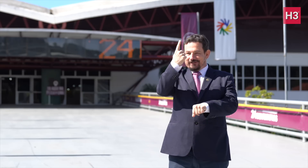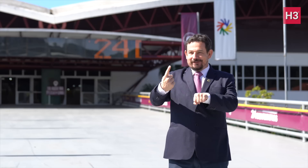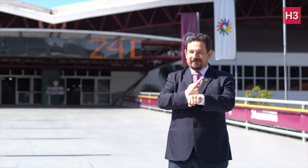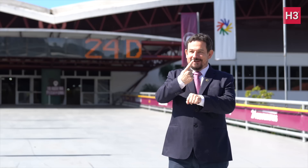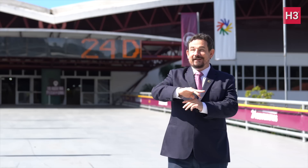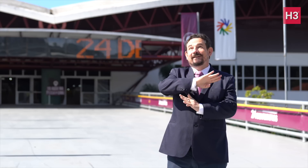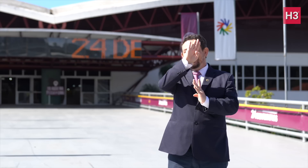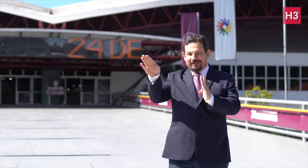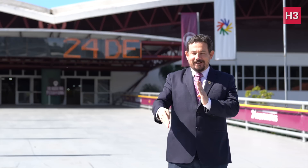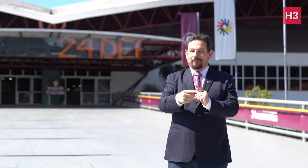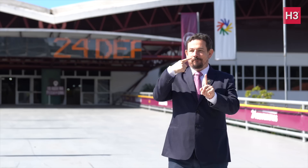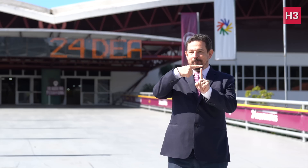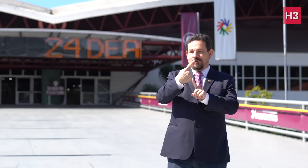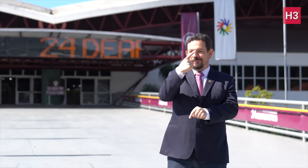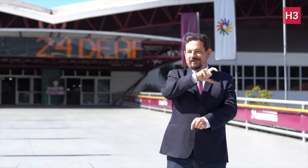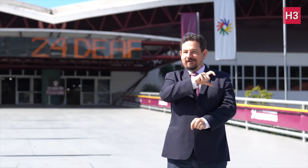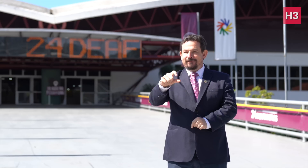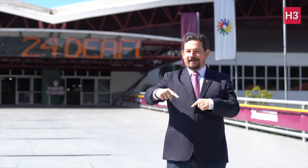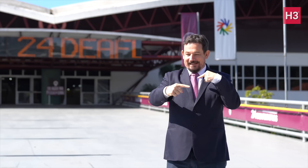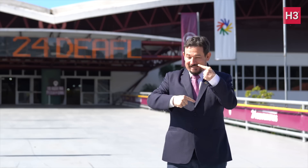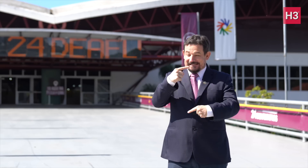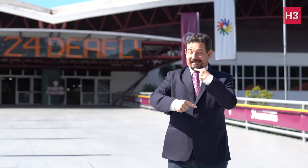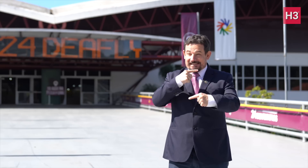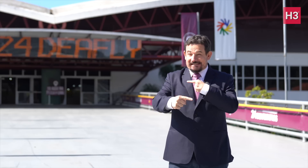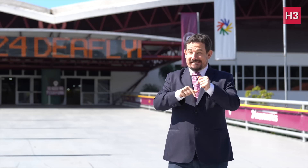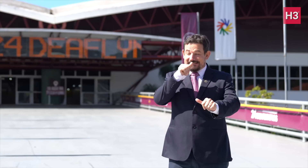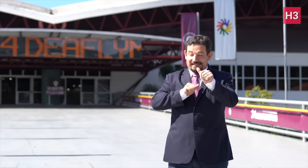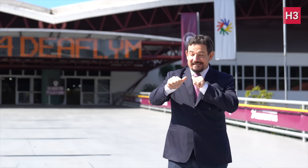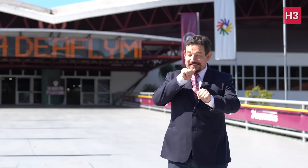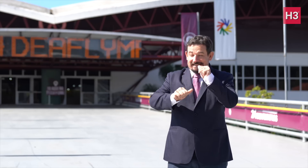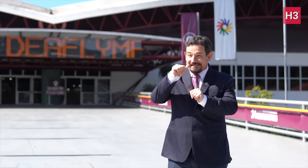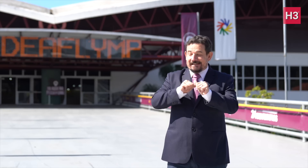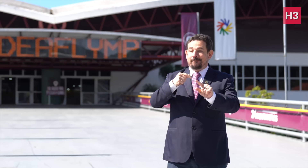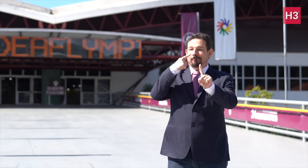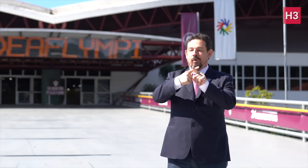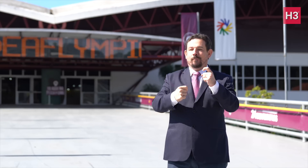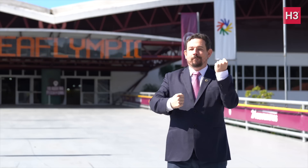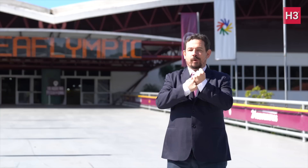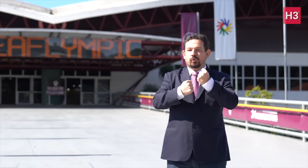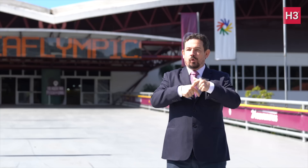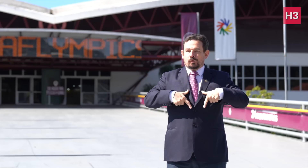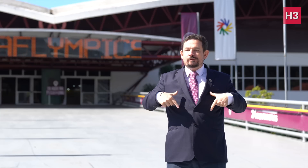we only had four months to prepare. We worked around the clock 24 hours a day.